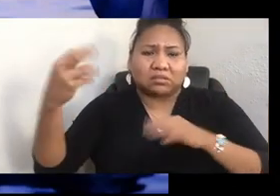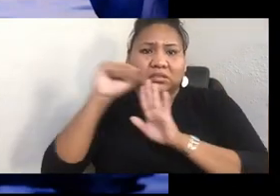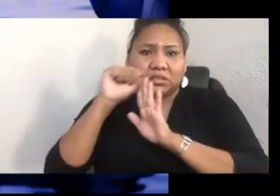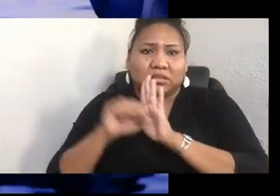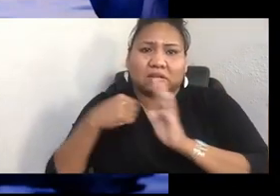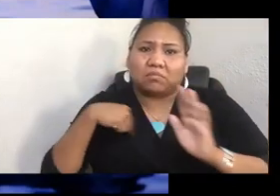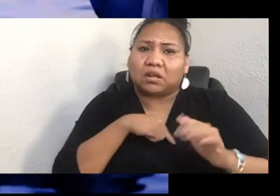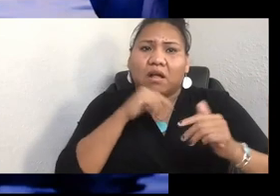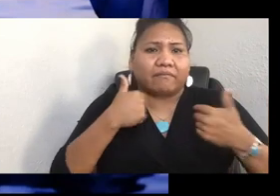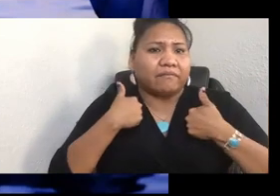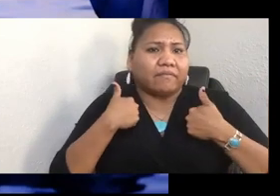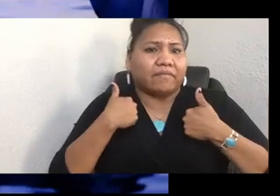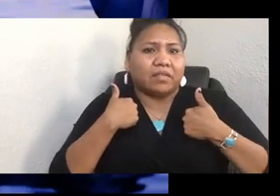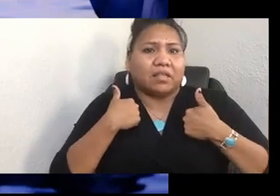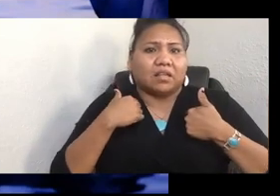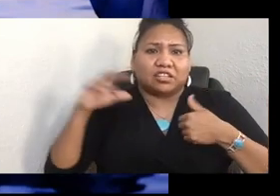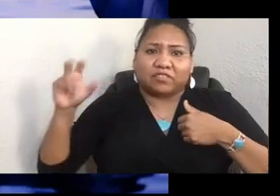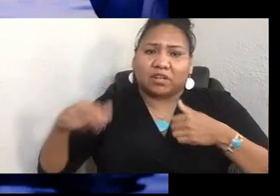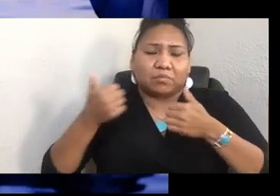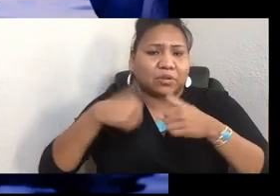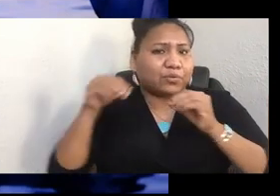anymore. And I was asking why.